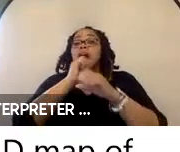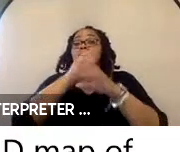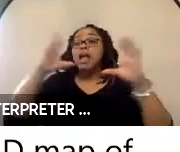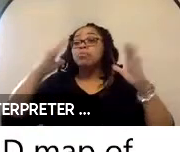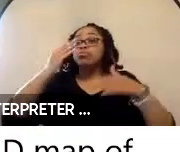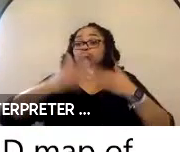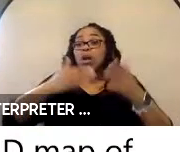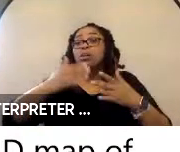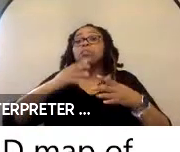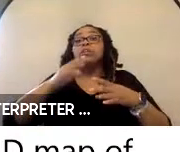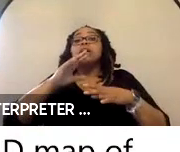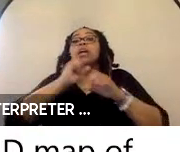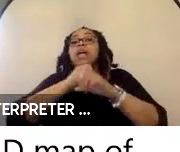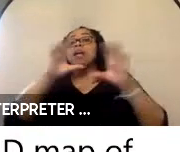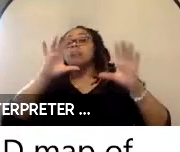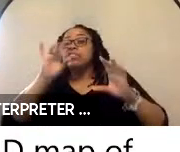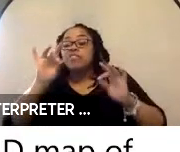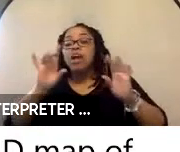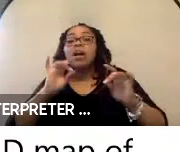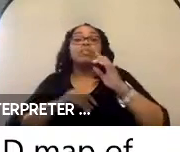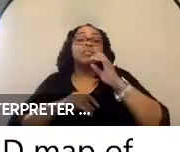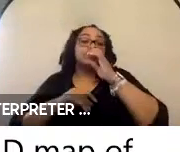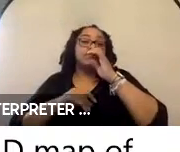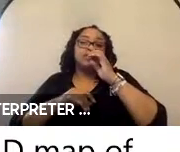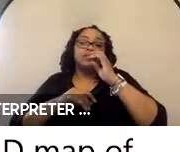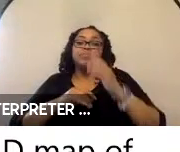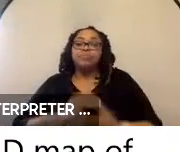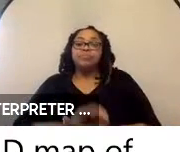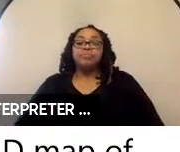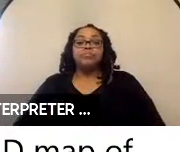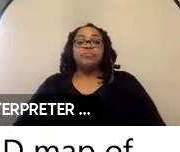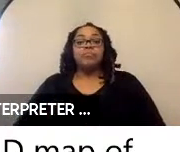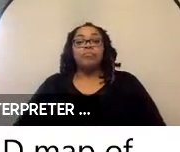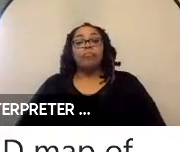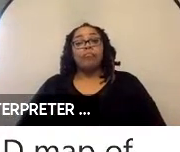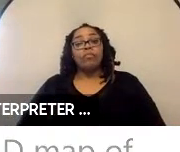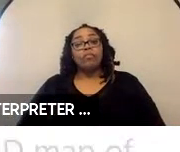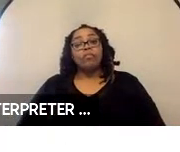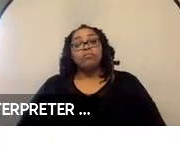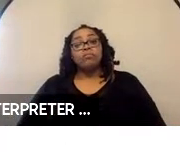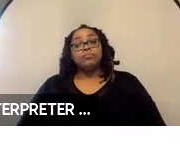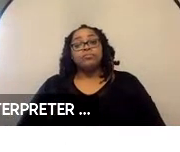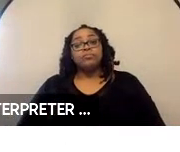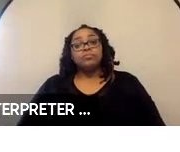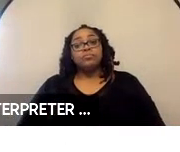detection, algorithms for the cameras. Next slide.